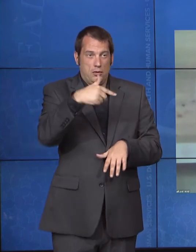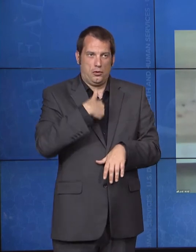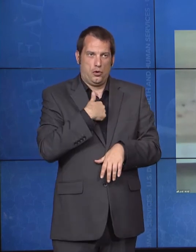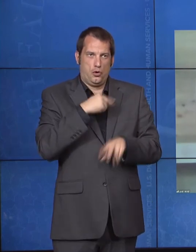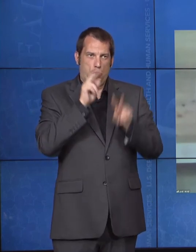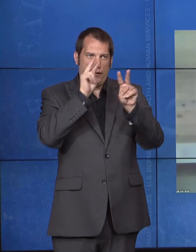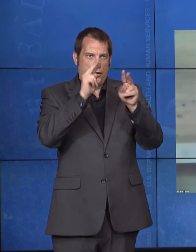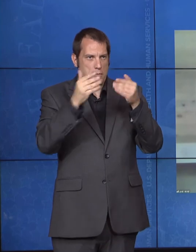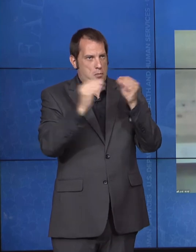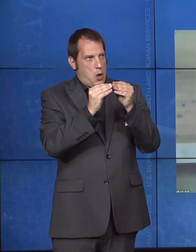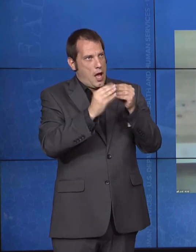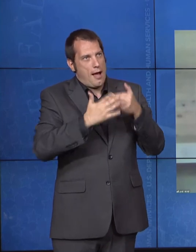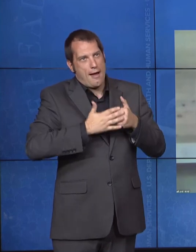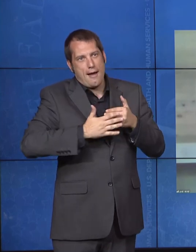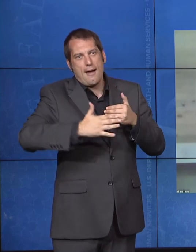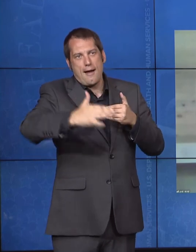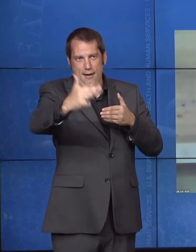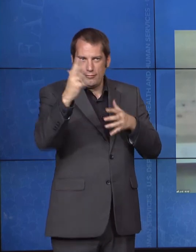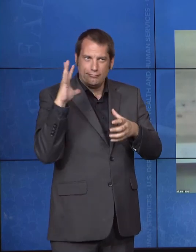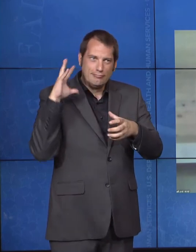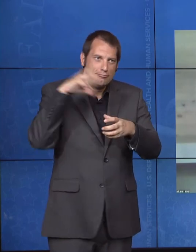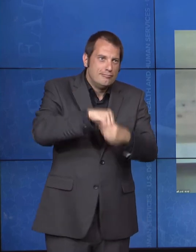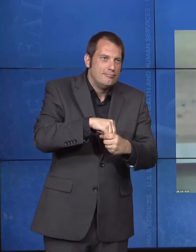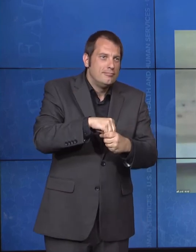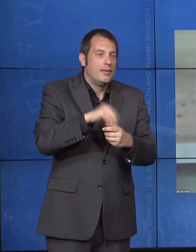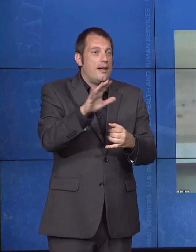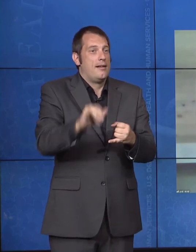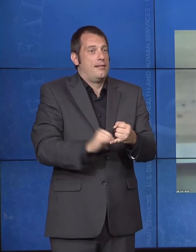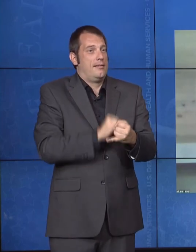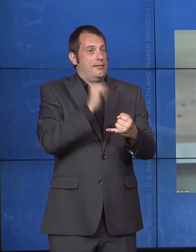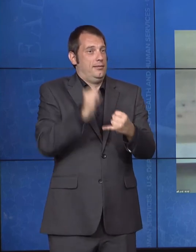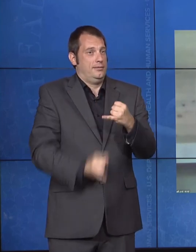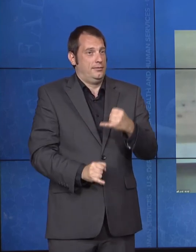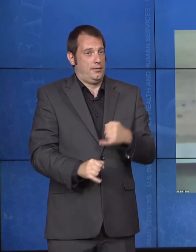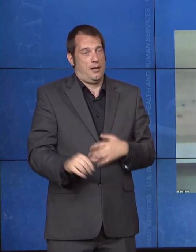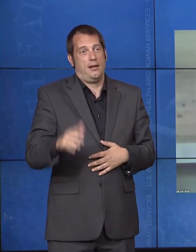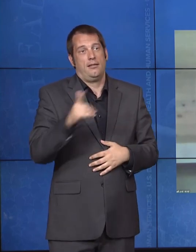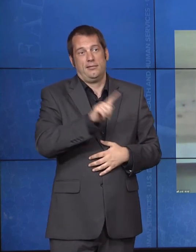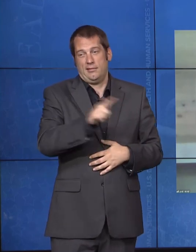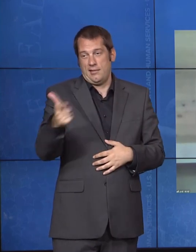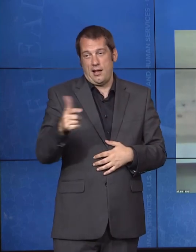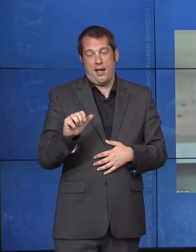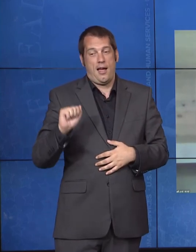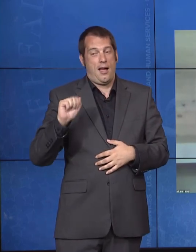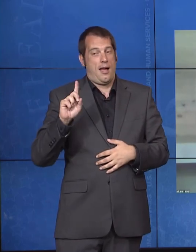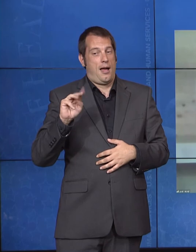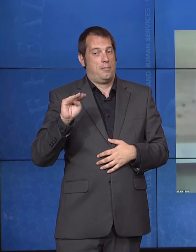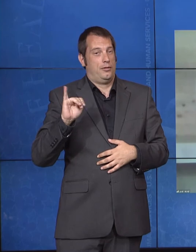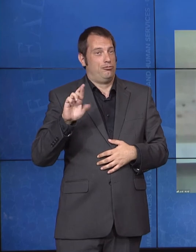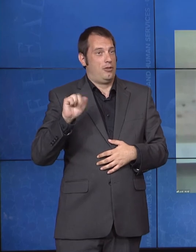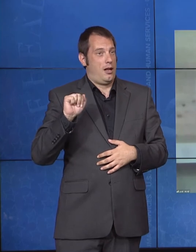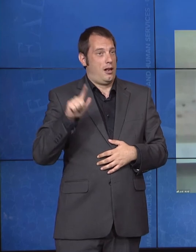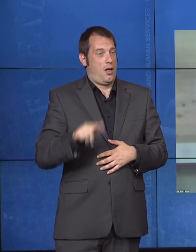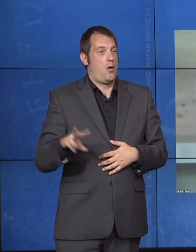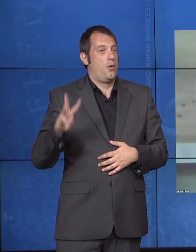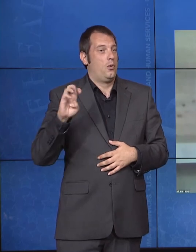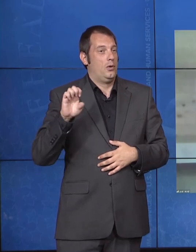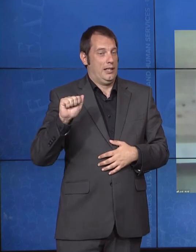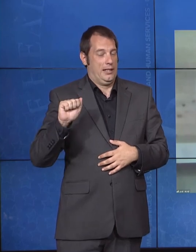Admiral Weahkee, where do you think we're going to be in 30 years when we're all back on this panel talking about our progress?